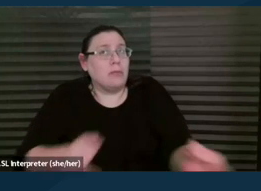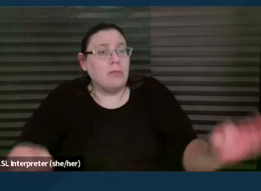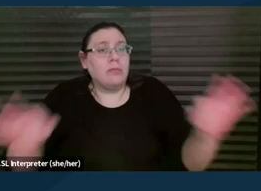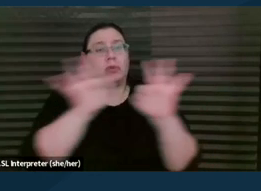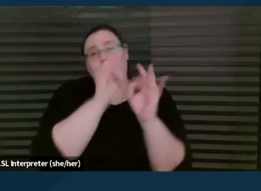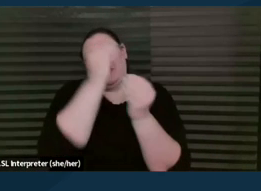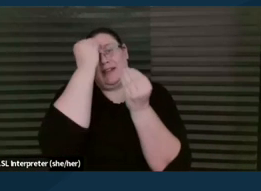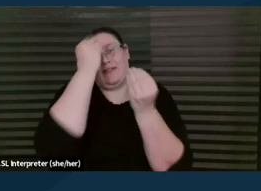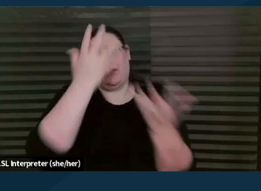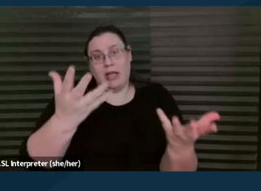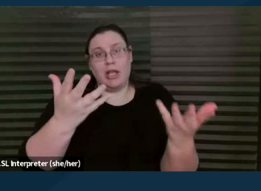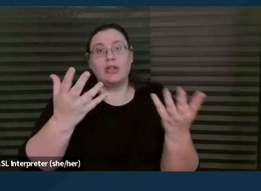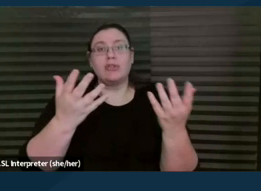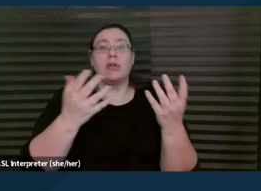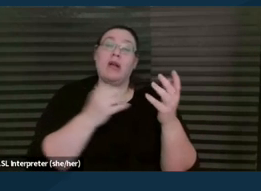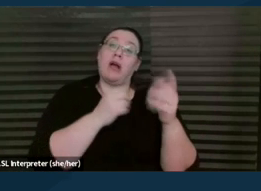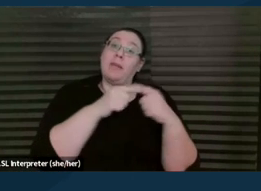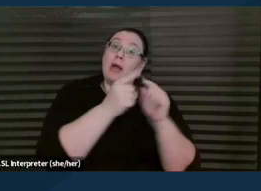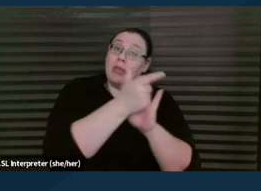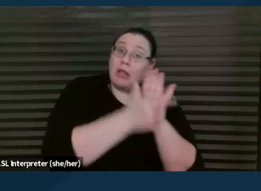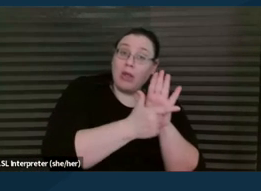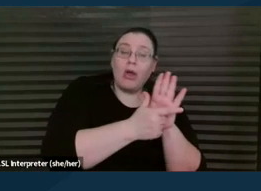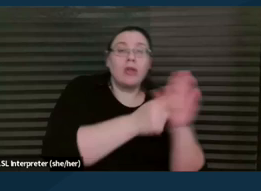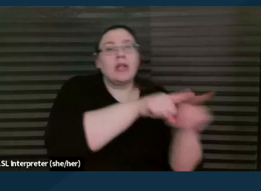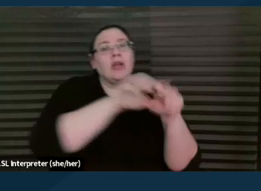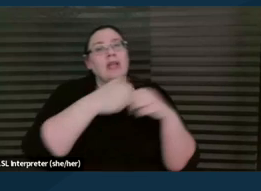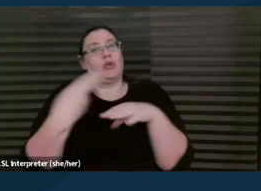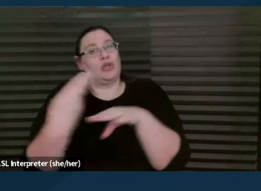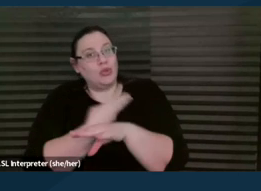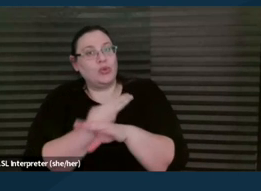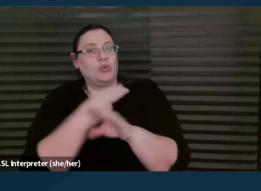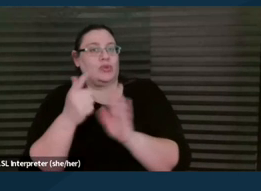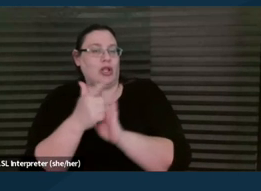not just about what the laws are, but about how to use them to advocate on behalf of your child